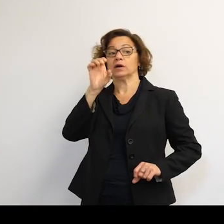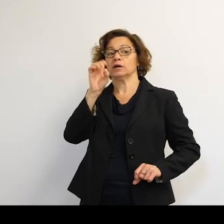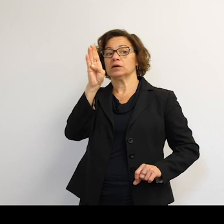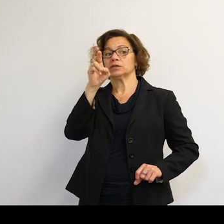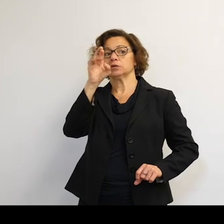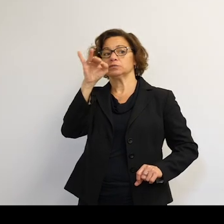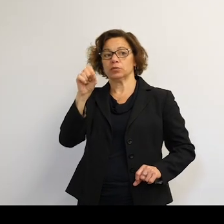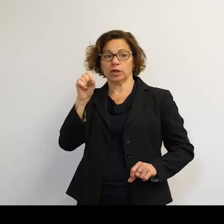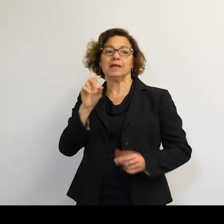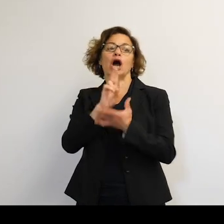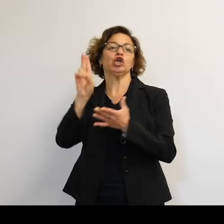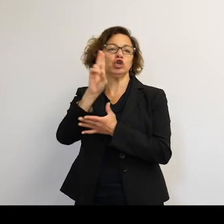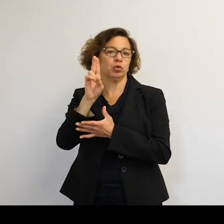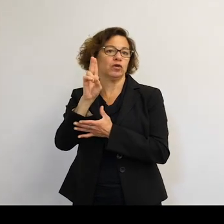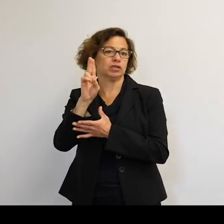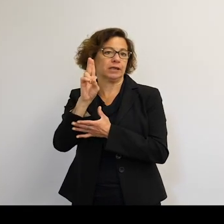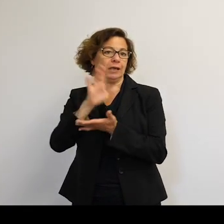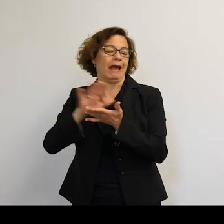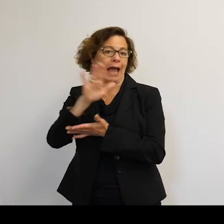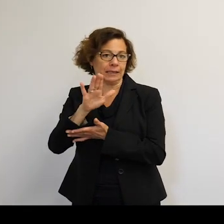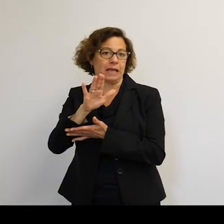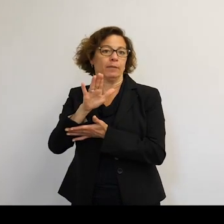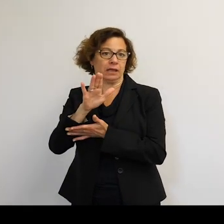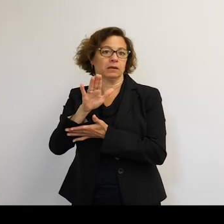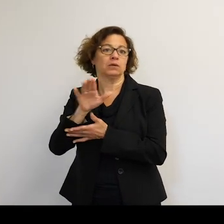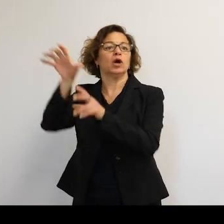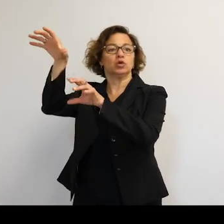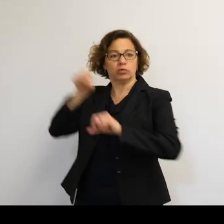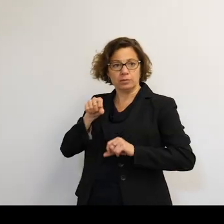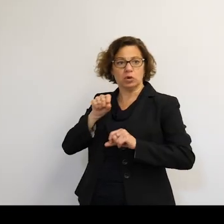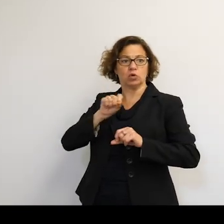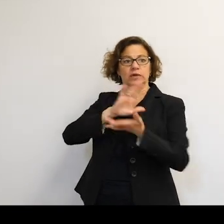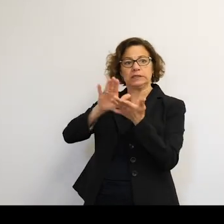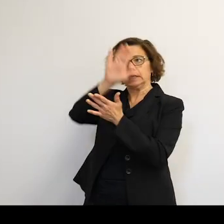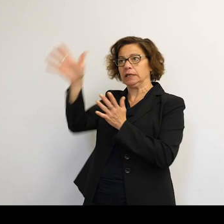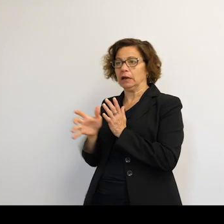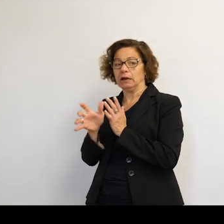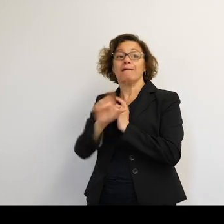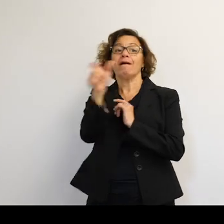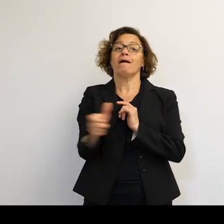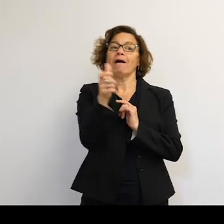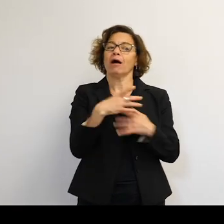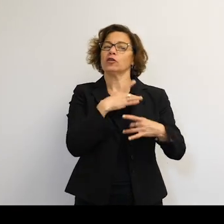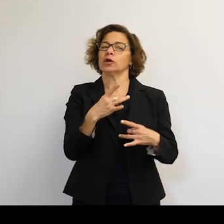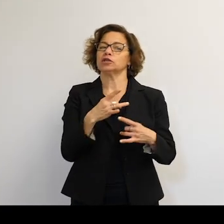And they are wanting to remove debris. But there will be lots of very interested observers looking